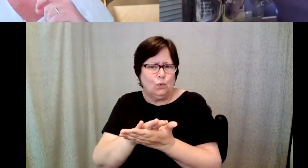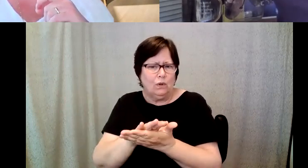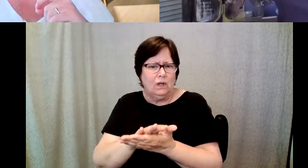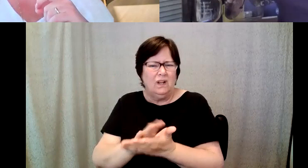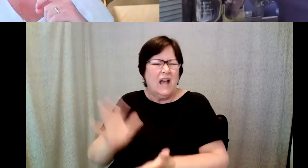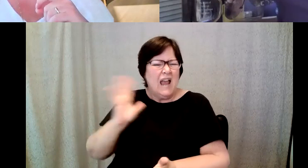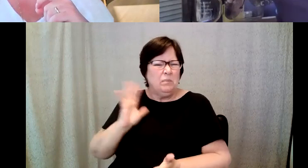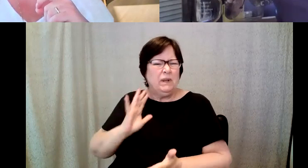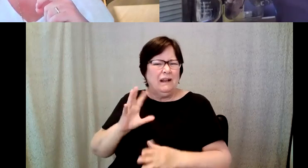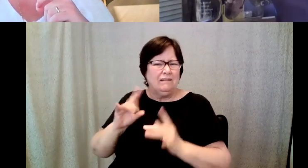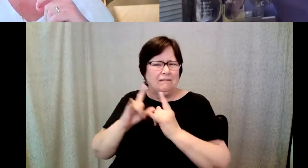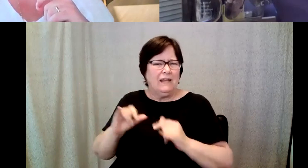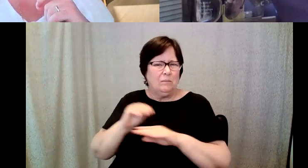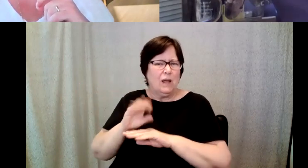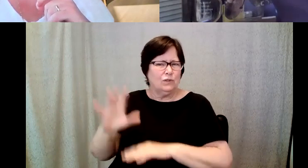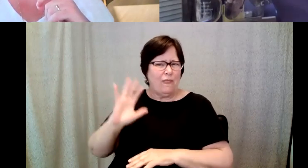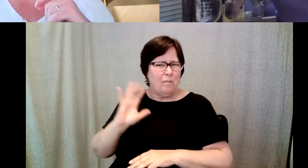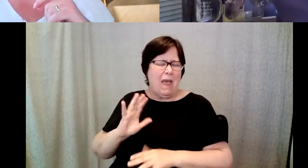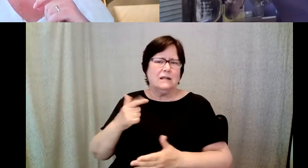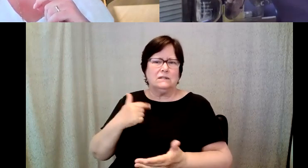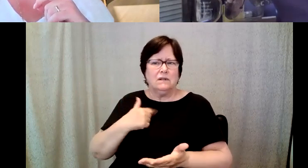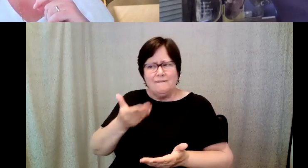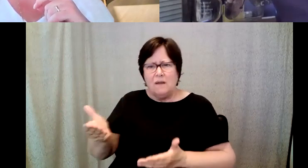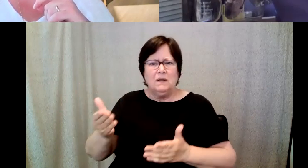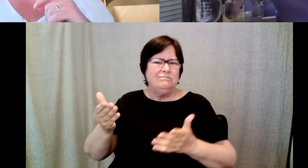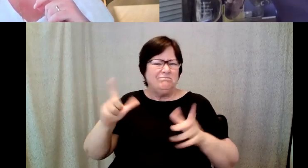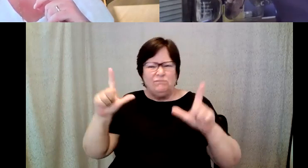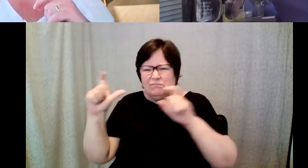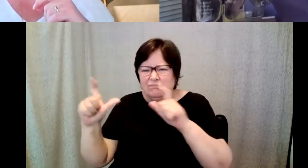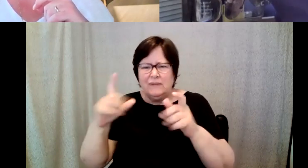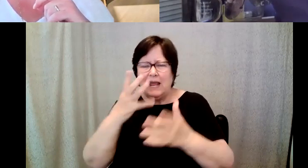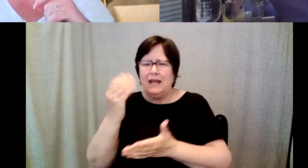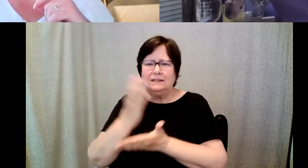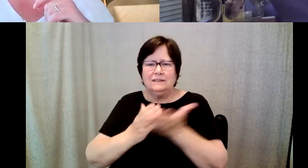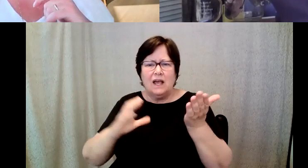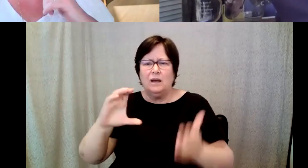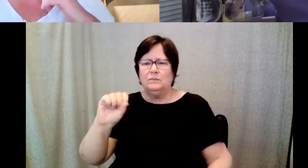D. Major Cohen: Doing photography and some ceramics and he invited me to the school,